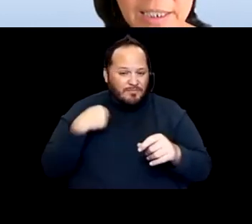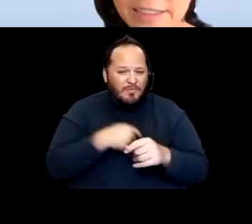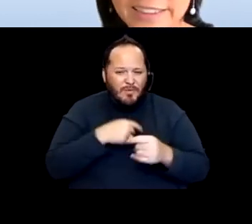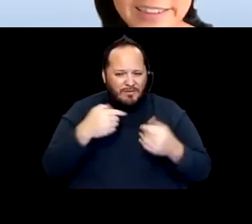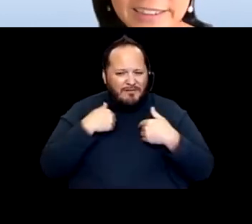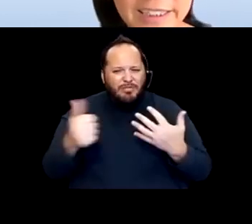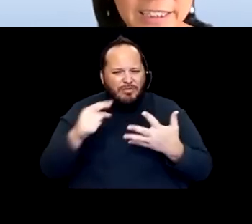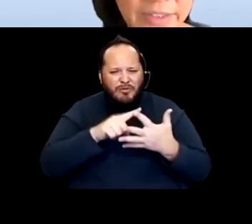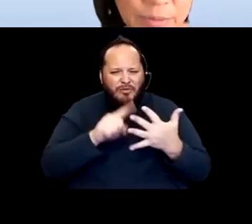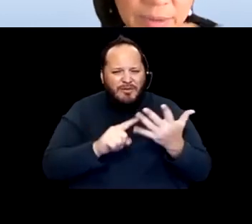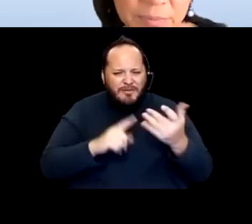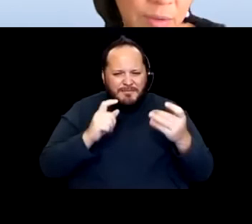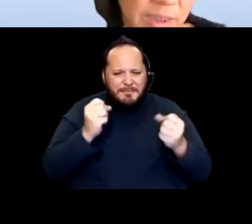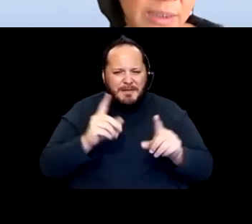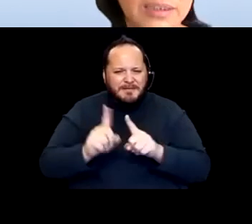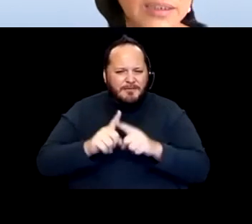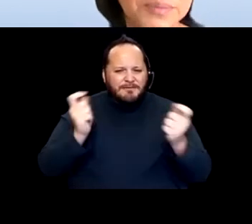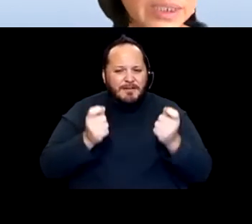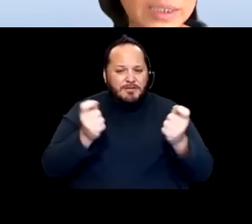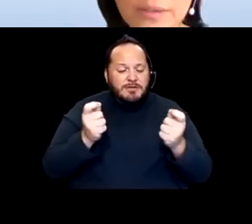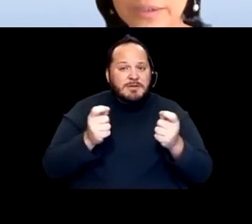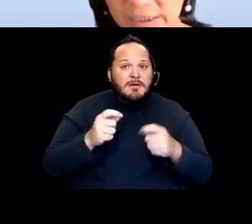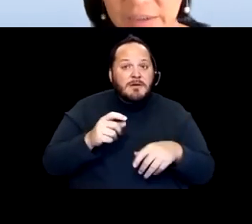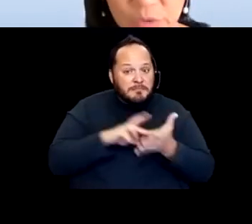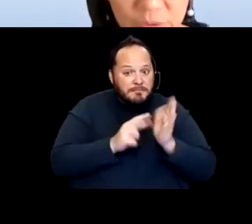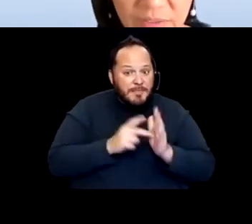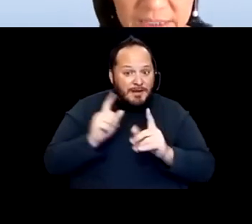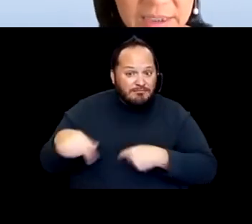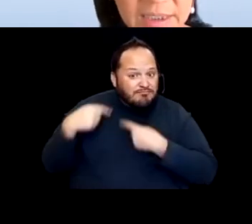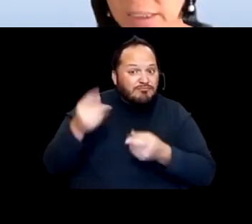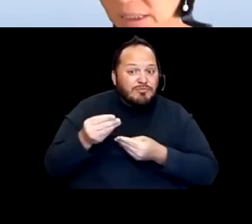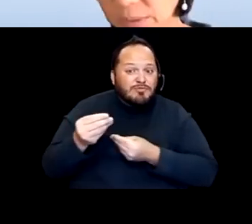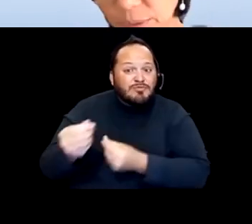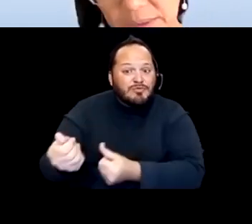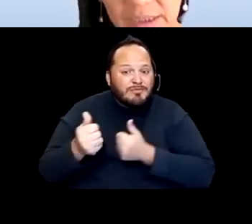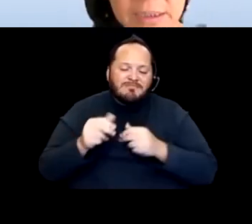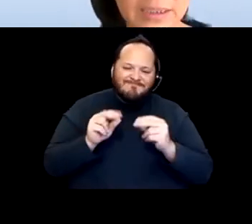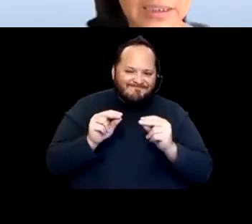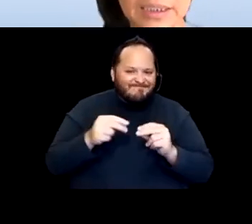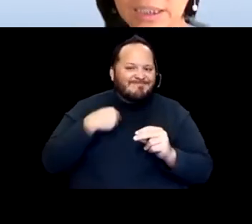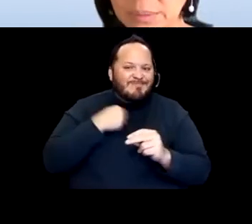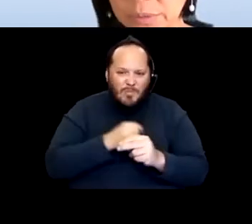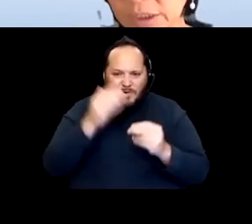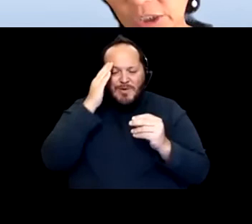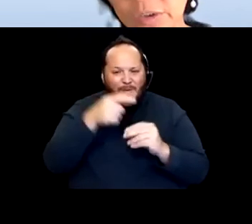And that isn't to say that everything went smoothly. We know that individuals faced inaccessible websites, inaccessible procedures